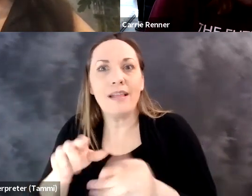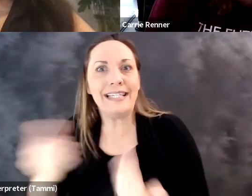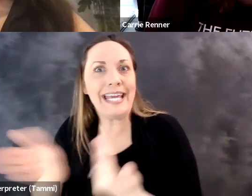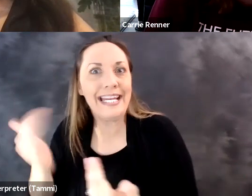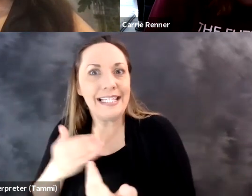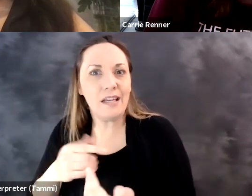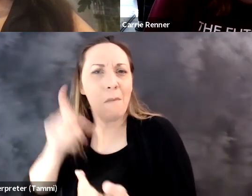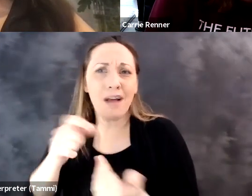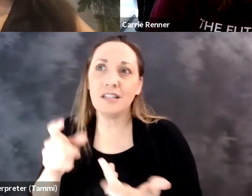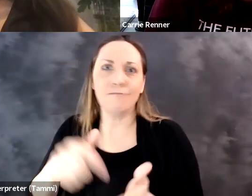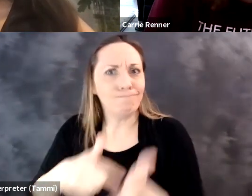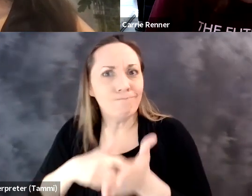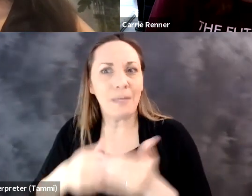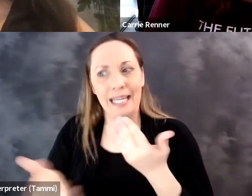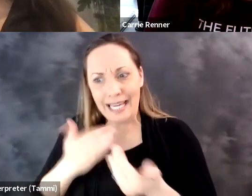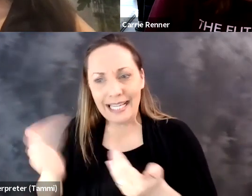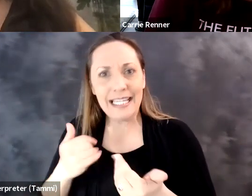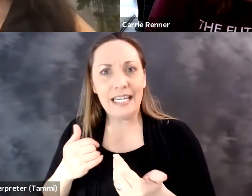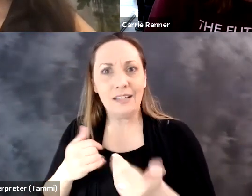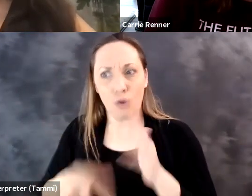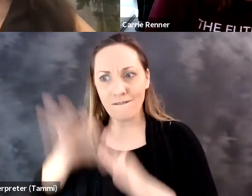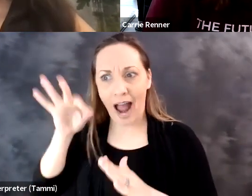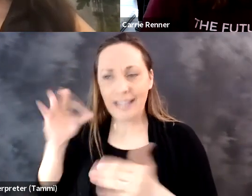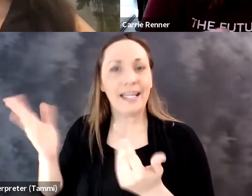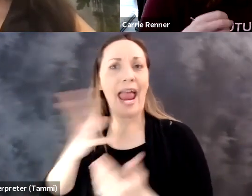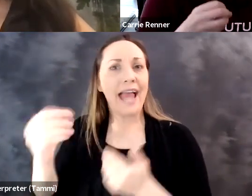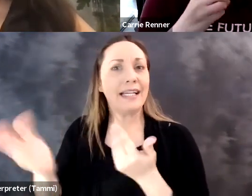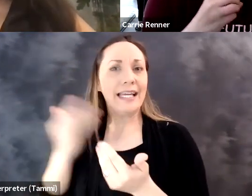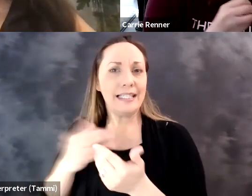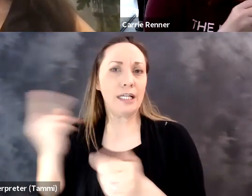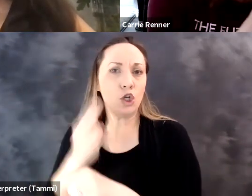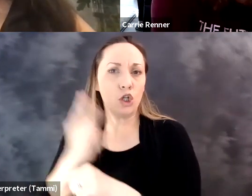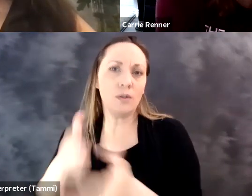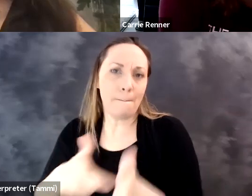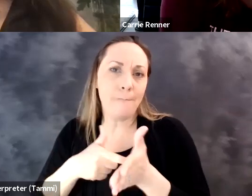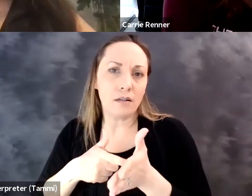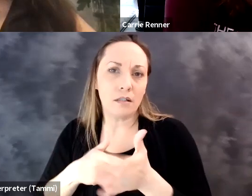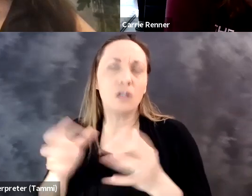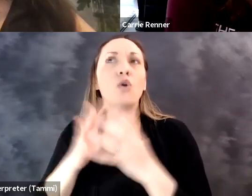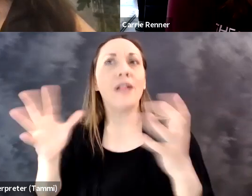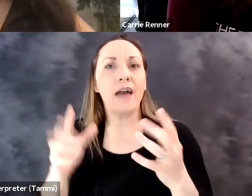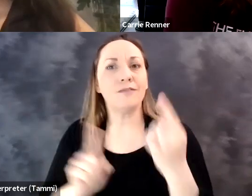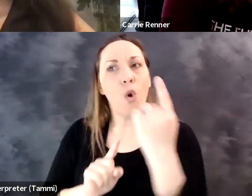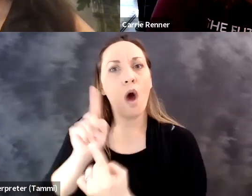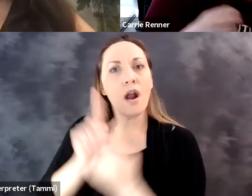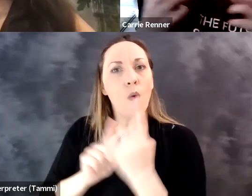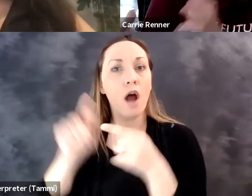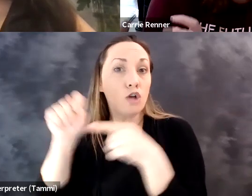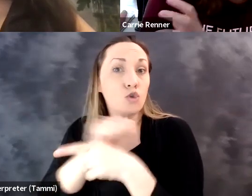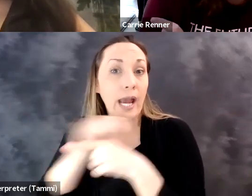products as well as making theme easier to use. accessible features. It's got to be easier and find and use It's got to be.